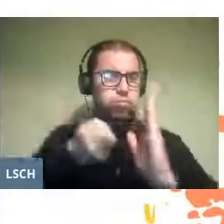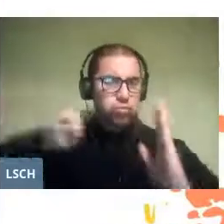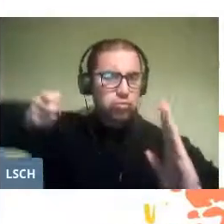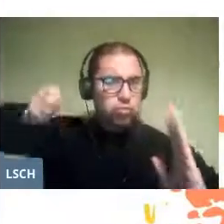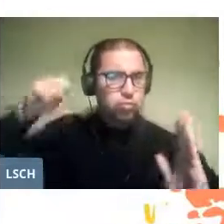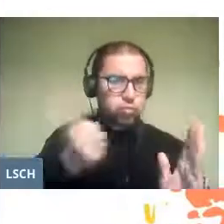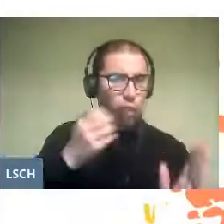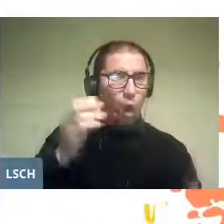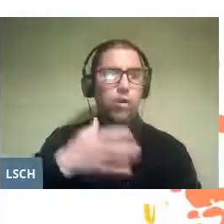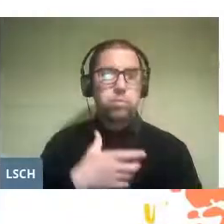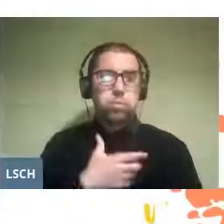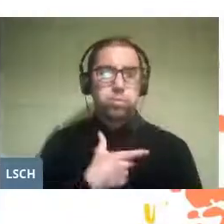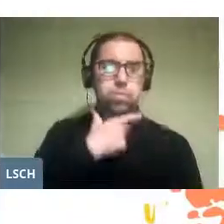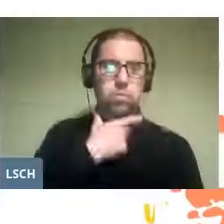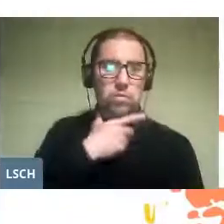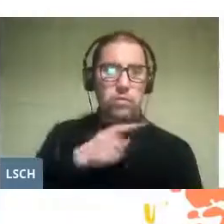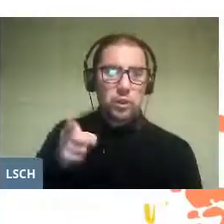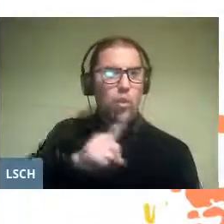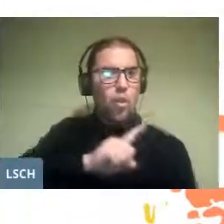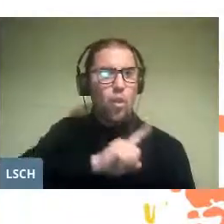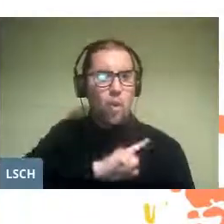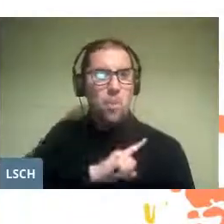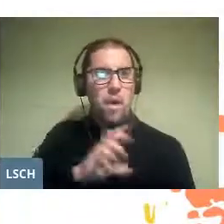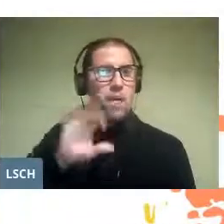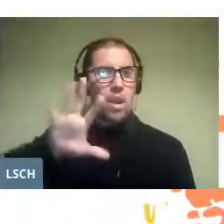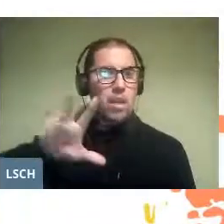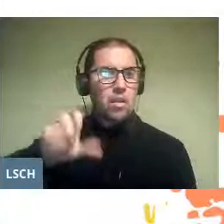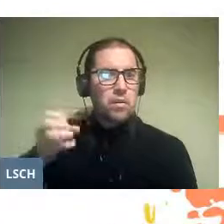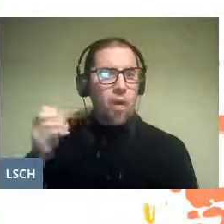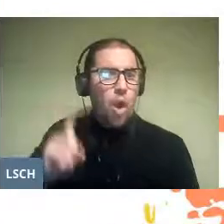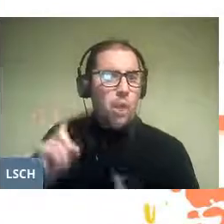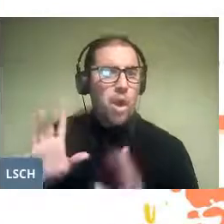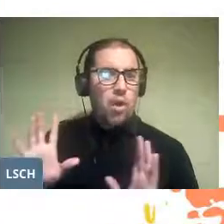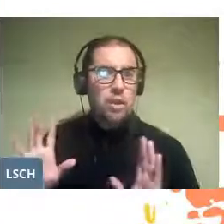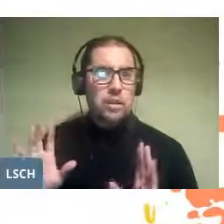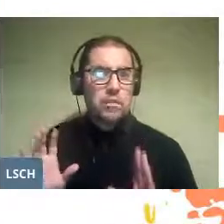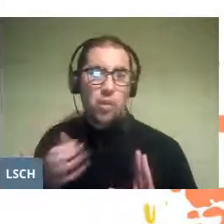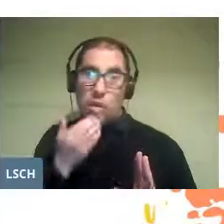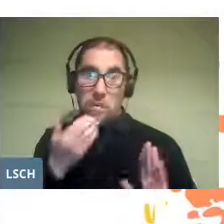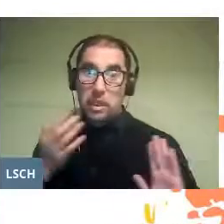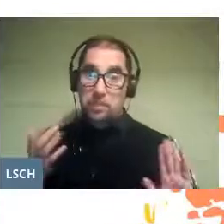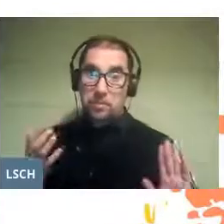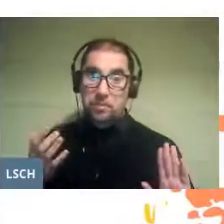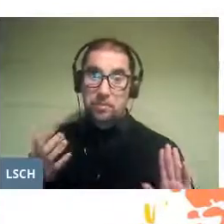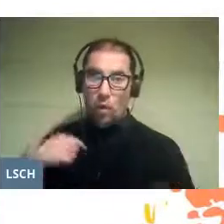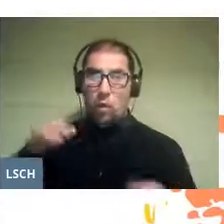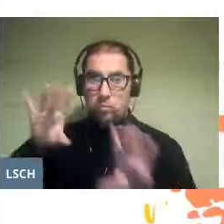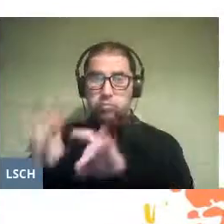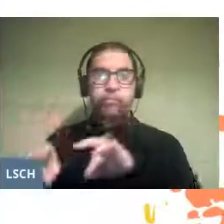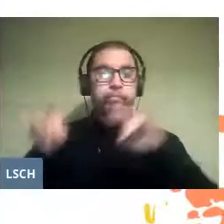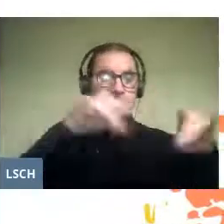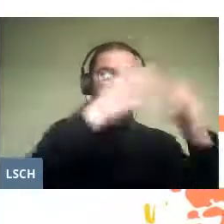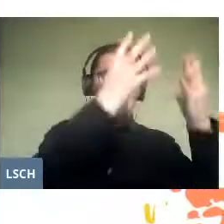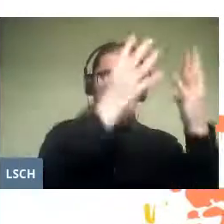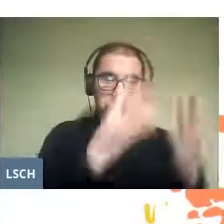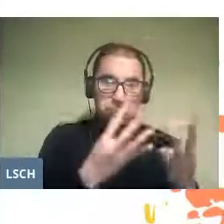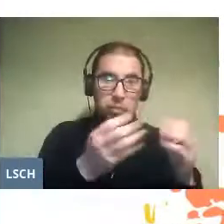if deemed worthy of such punishment, or sent to prison with adults.